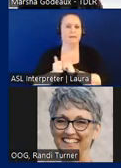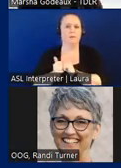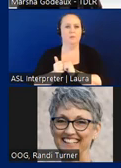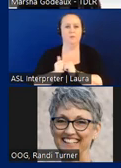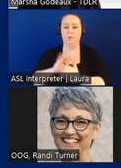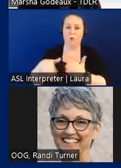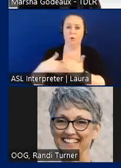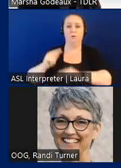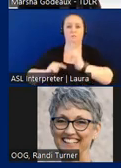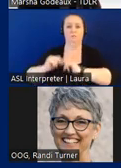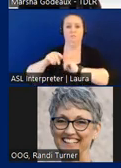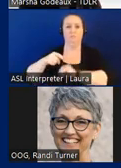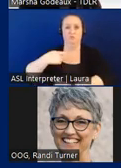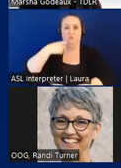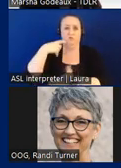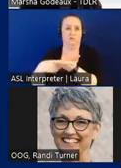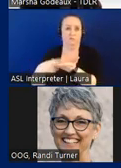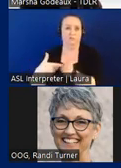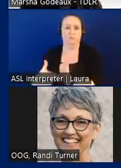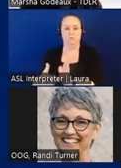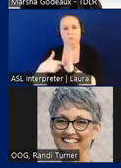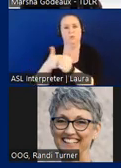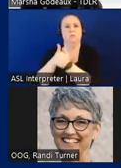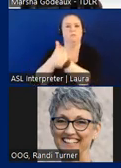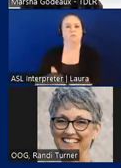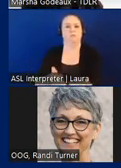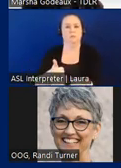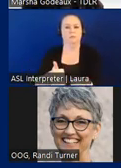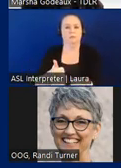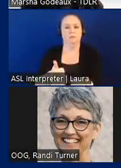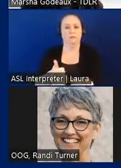we just talked about are required to comply when construction, or at the start of a state lease,